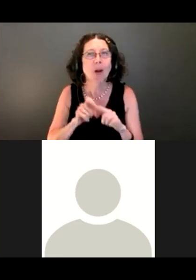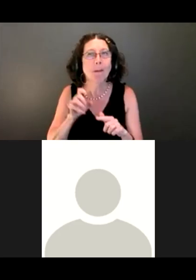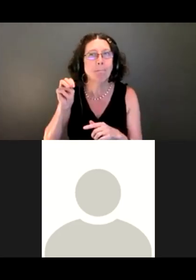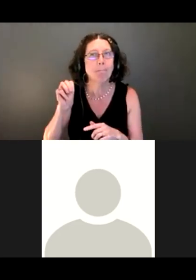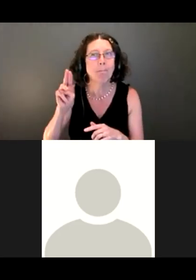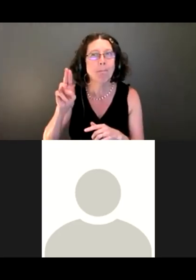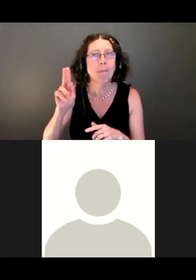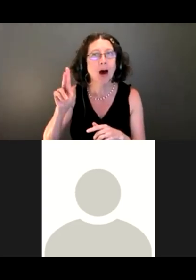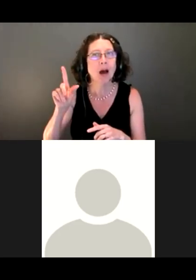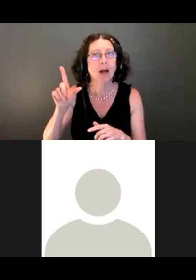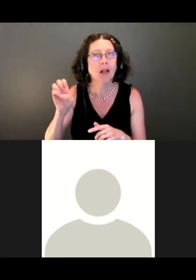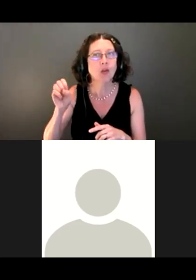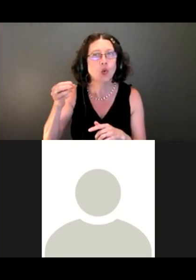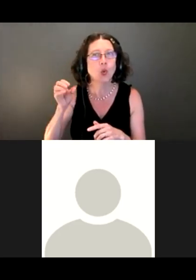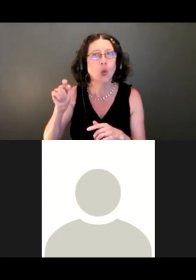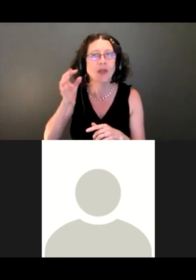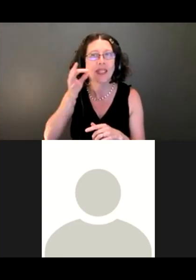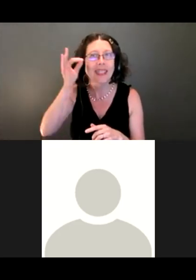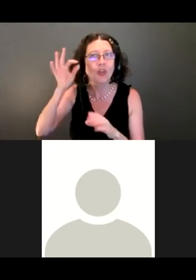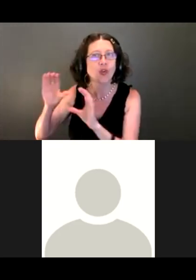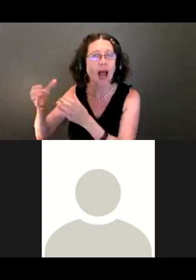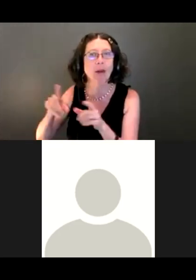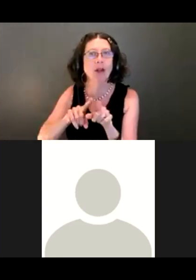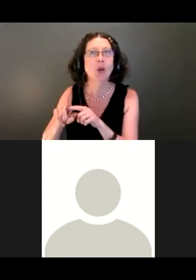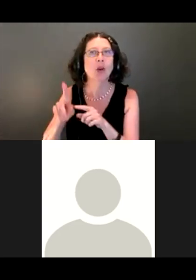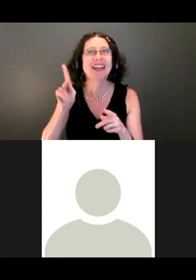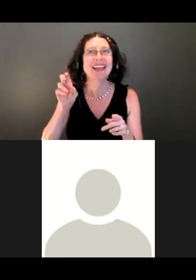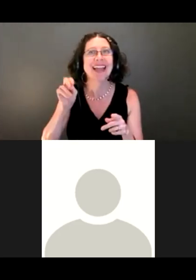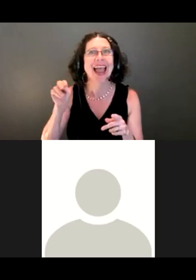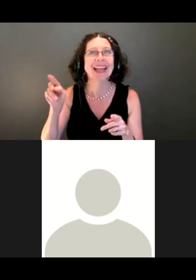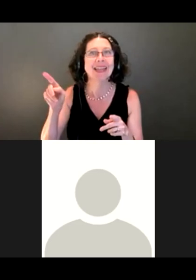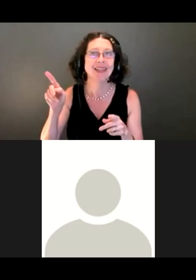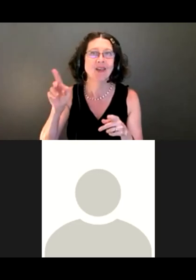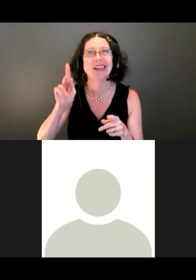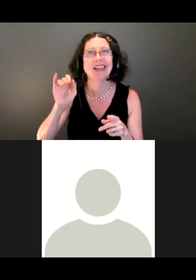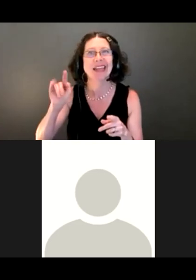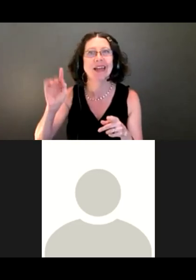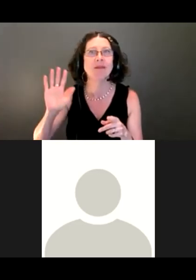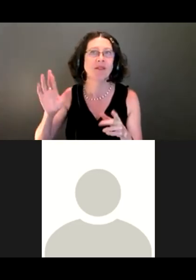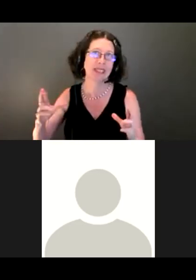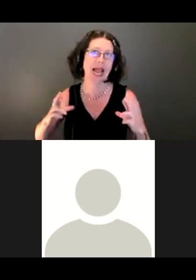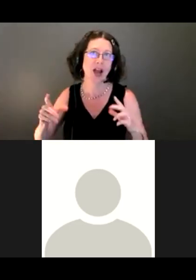Muckleshoot Tribe and Kit Paulson, who retired from Bellevue Utilities.